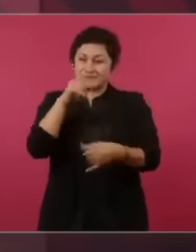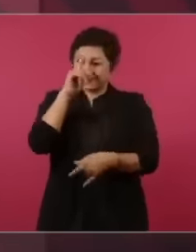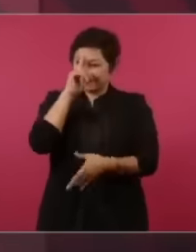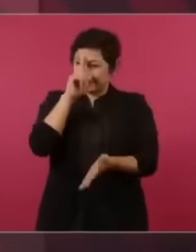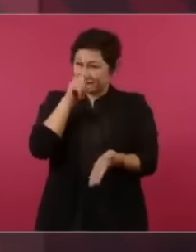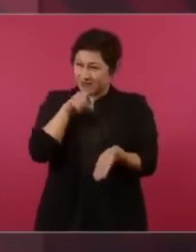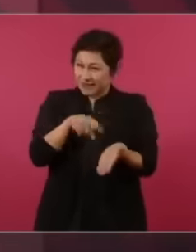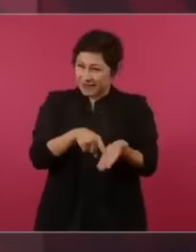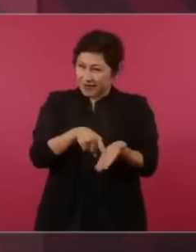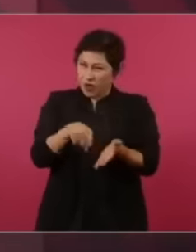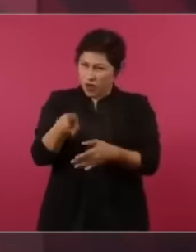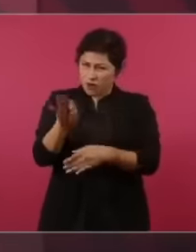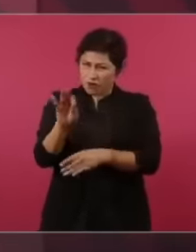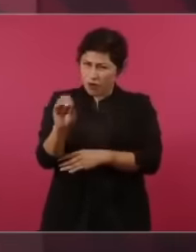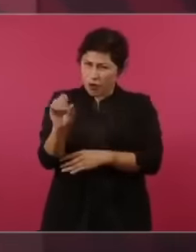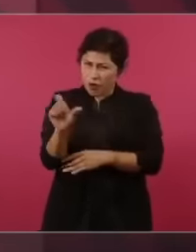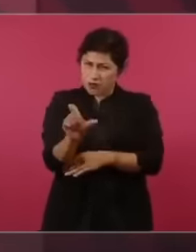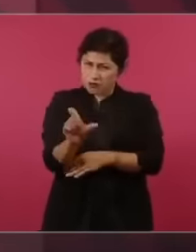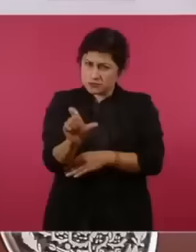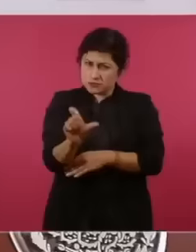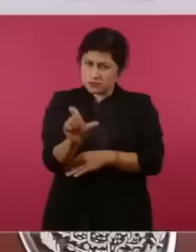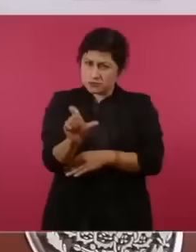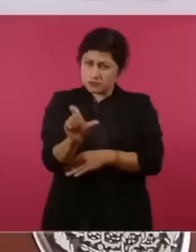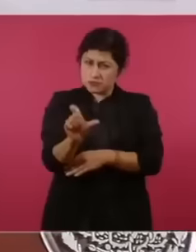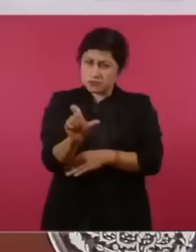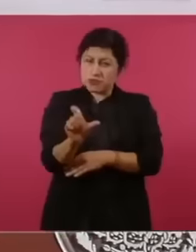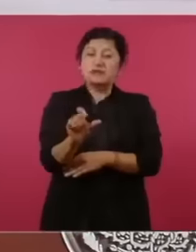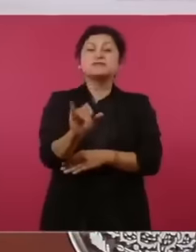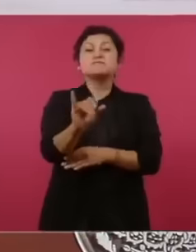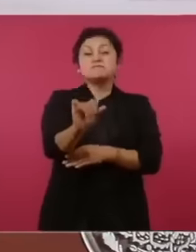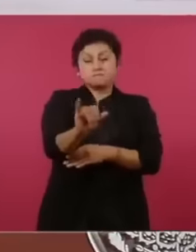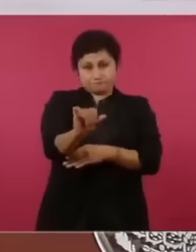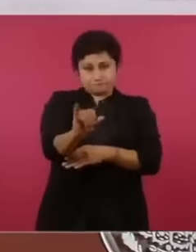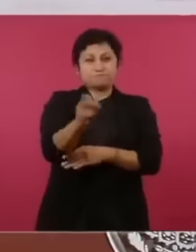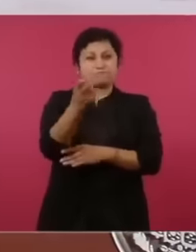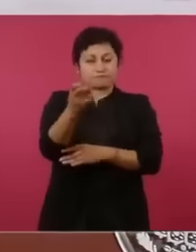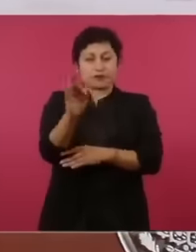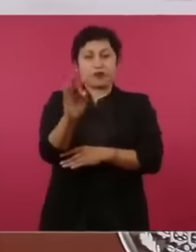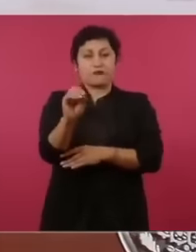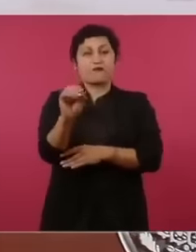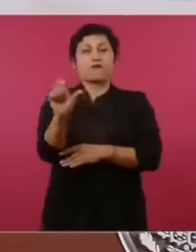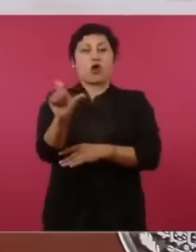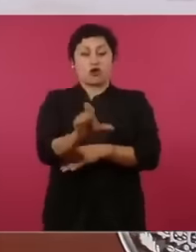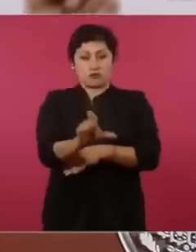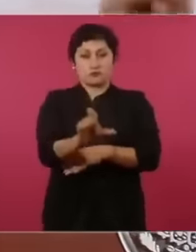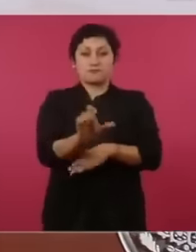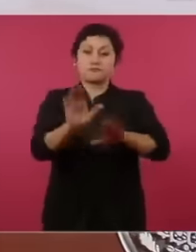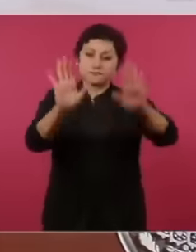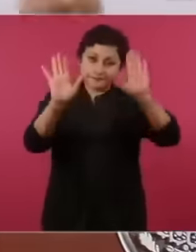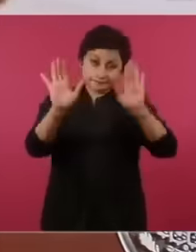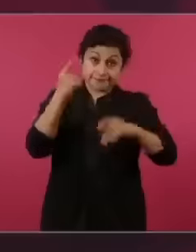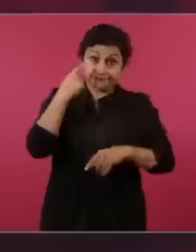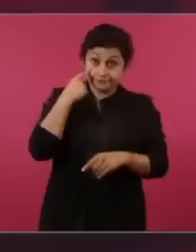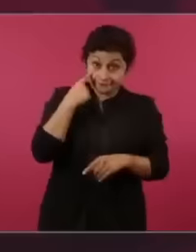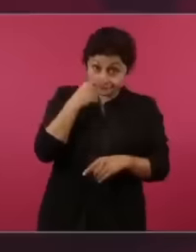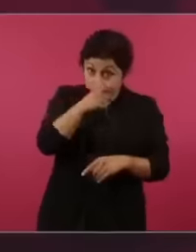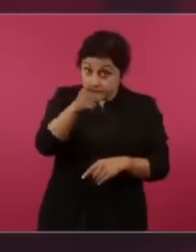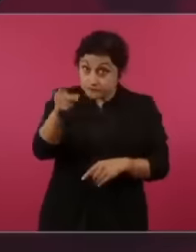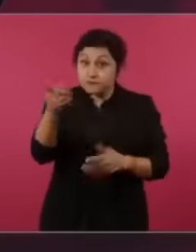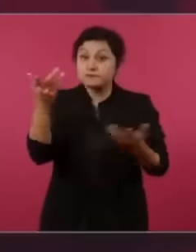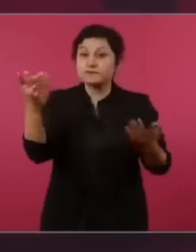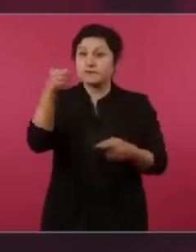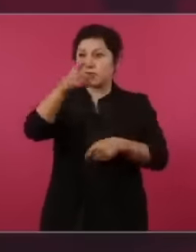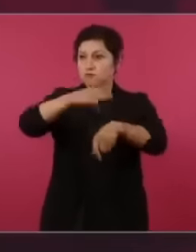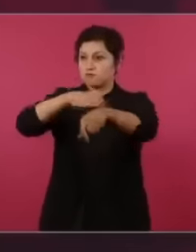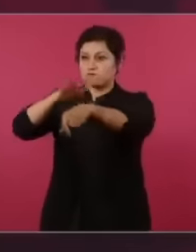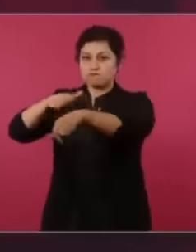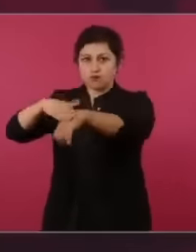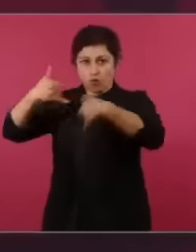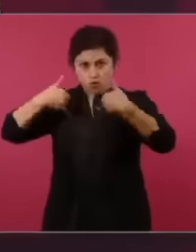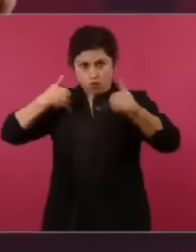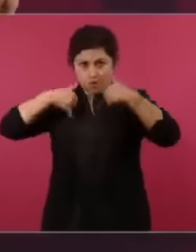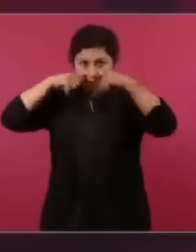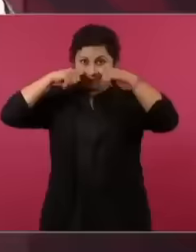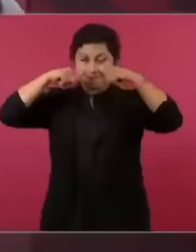no Fox So you can see also the young people not the change that